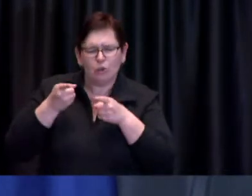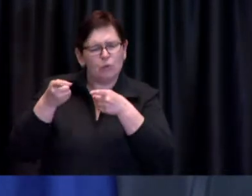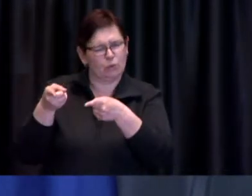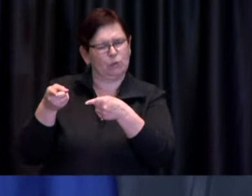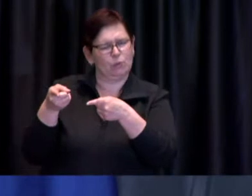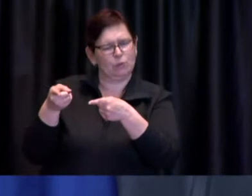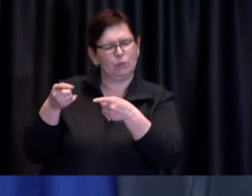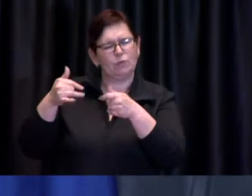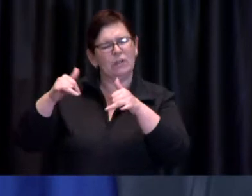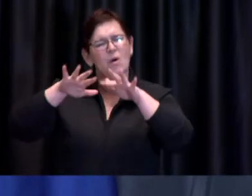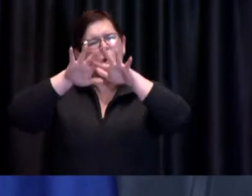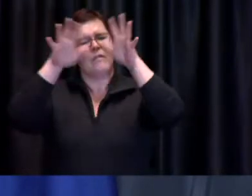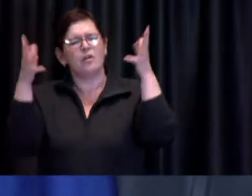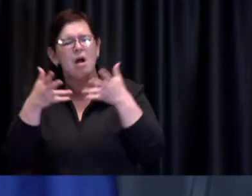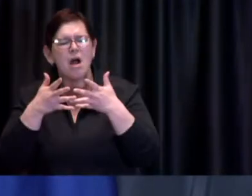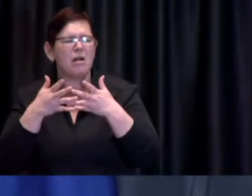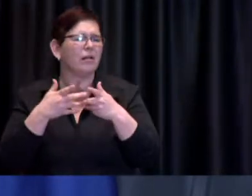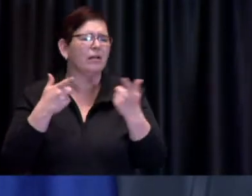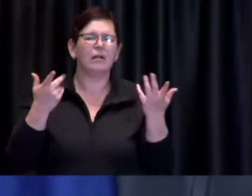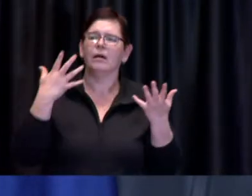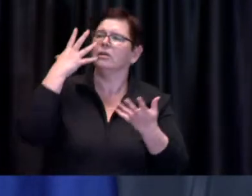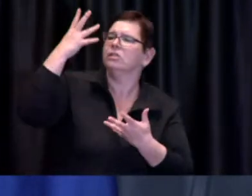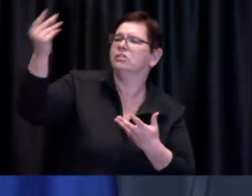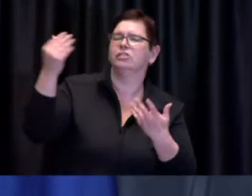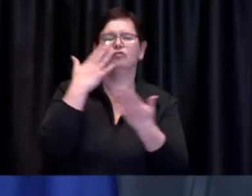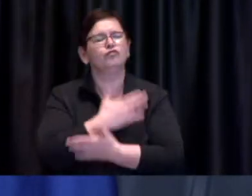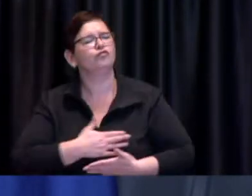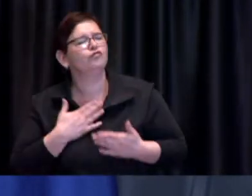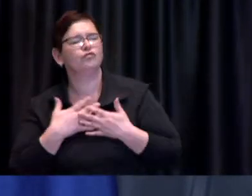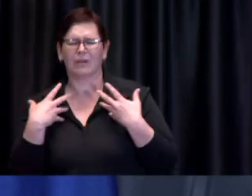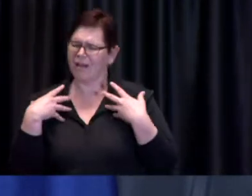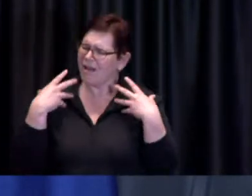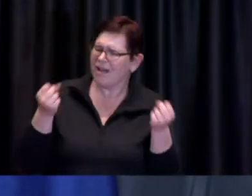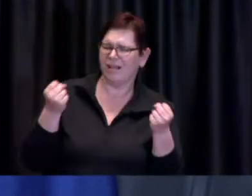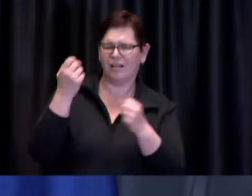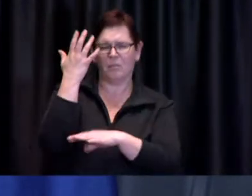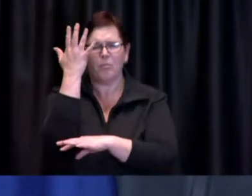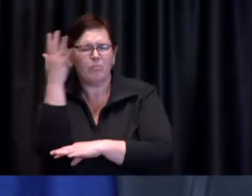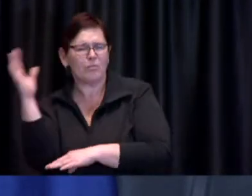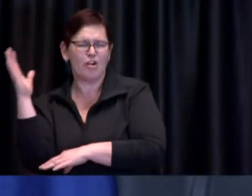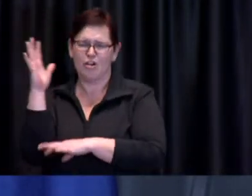the general enjoyment of parks by everybody and so I think it'll be something uh whose time will come